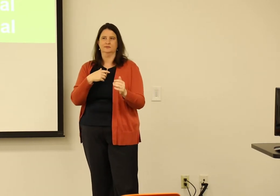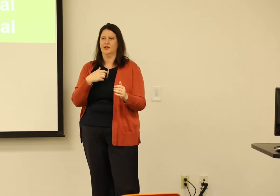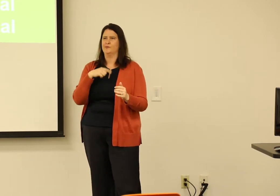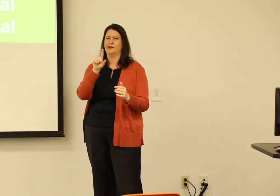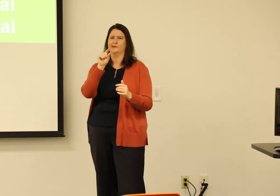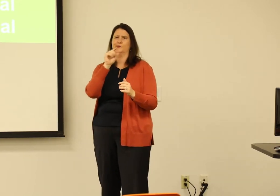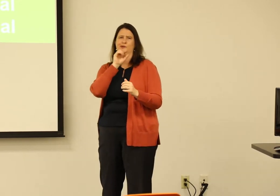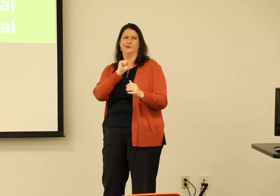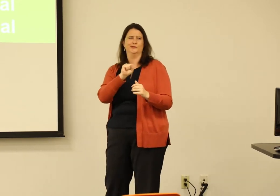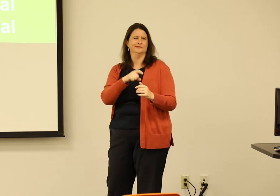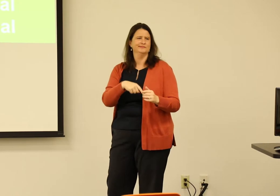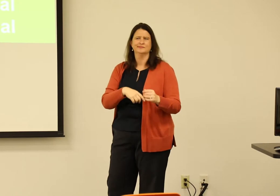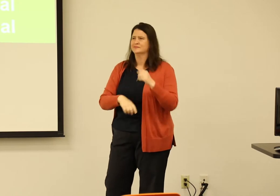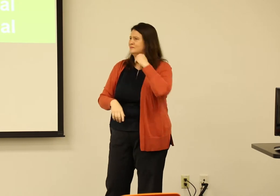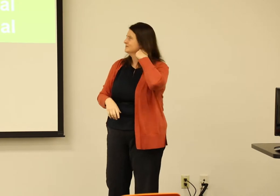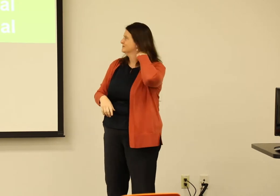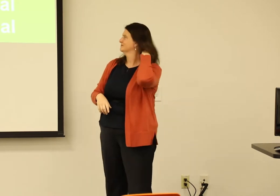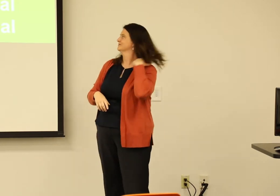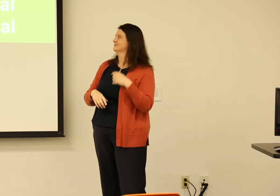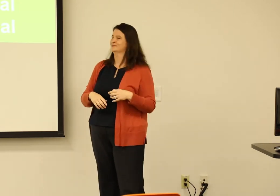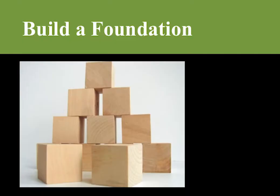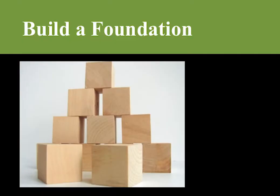That question I got when I was a 20 year old undergraduate.